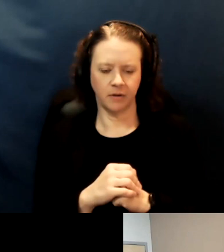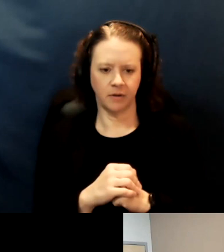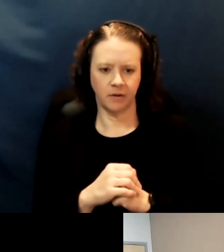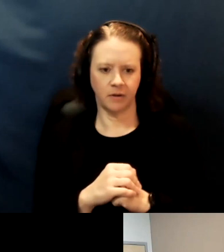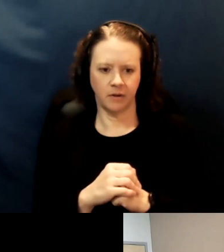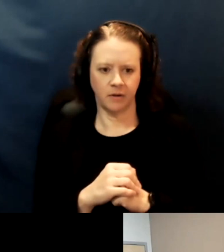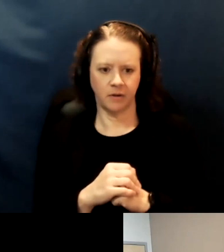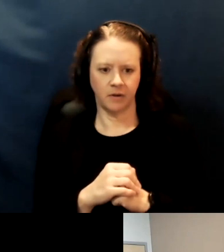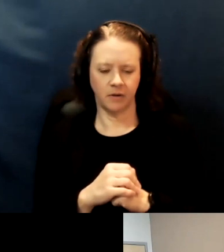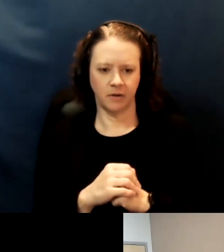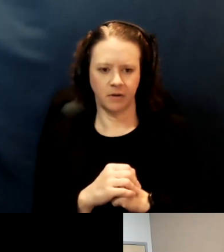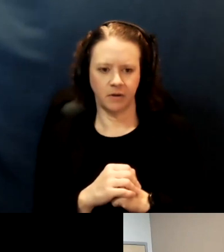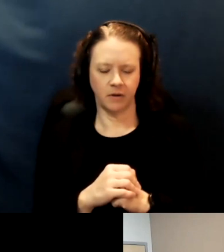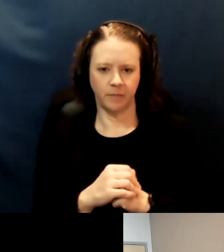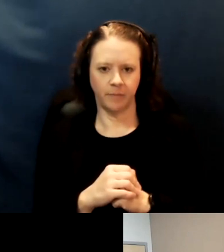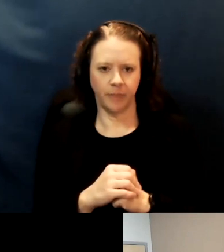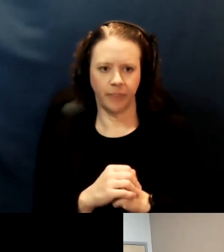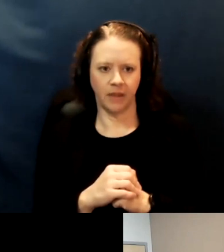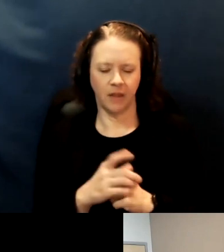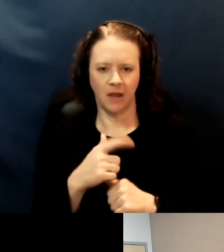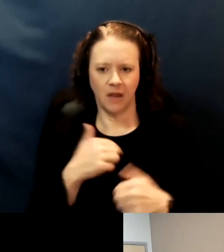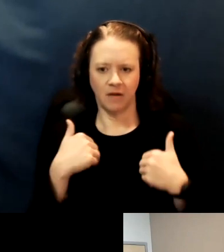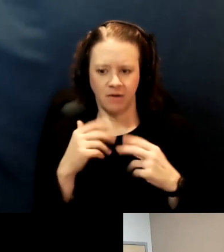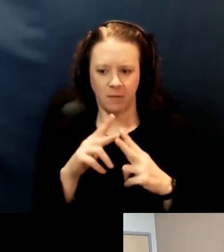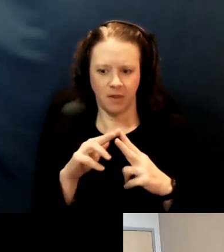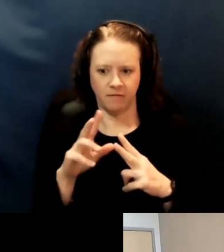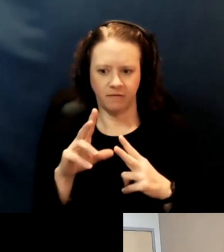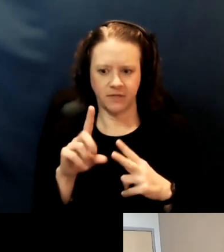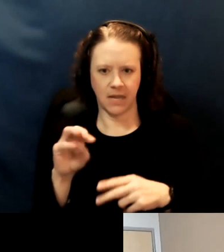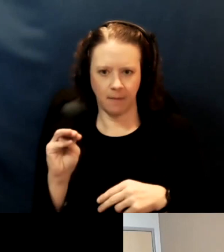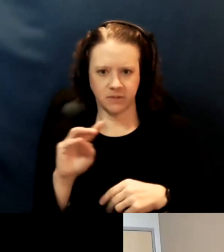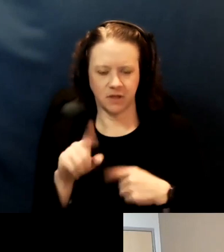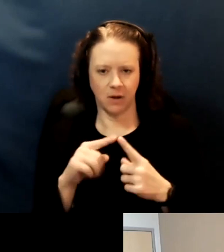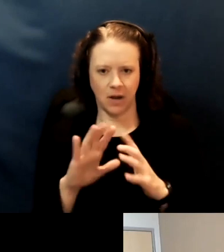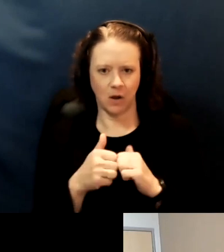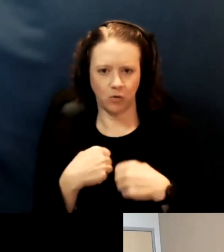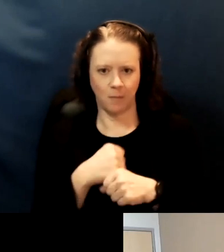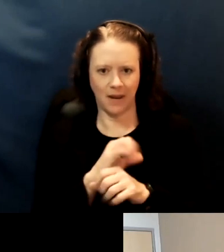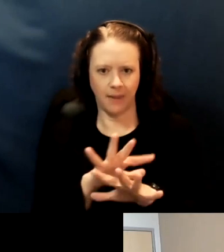[Susan] And so if there are people, 'cause I've gotten a couple of direct messages about how to make those appointments